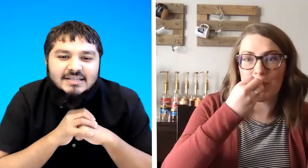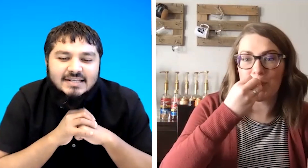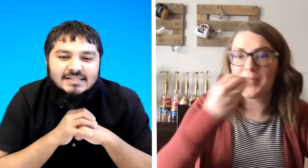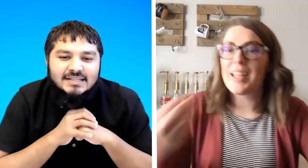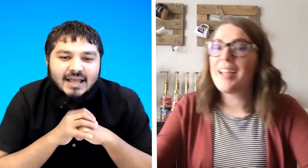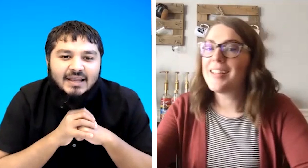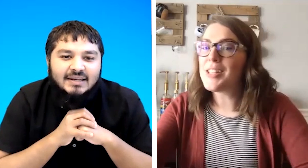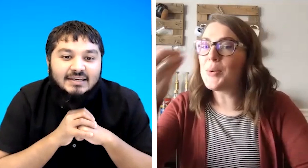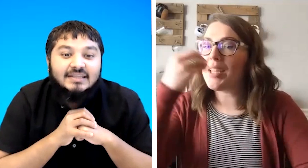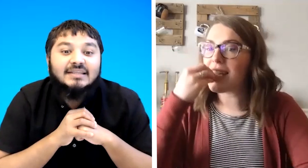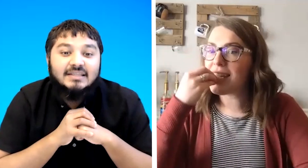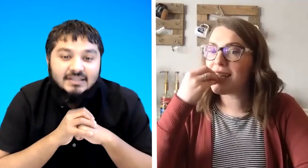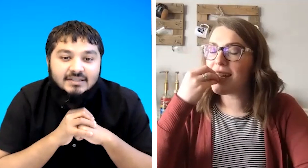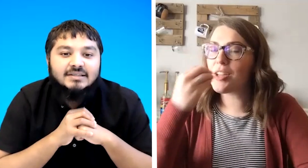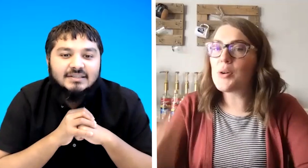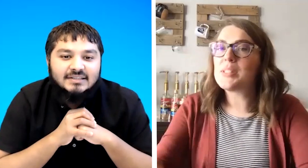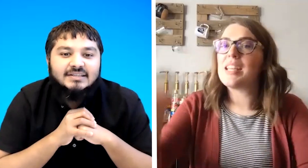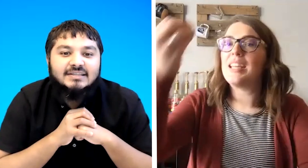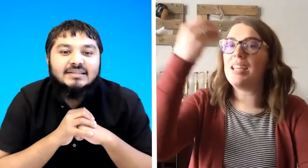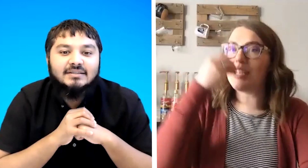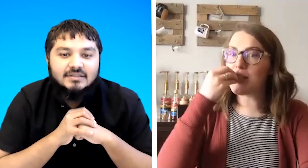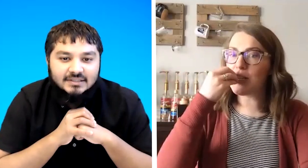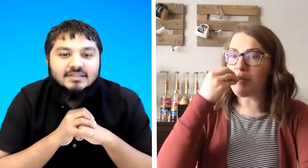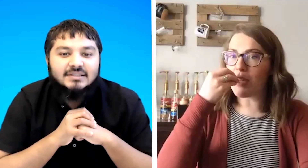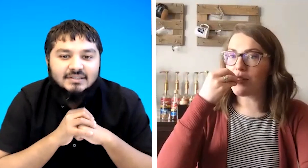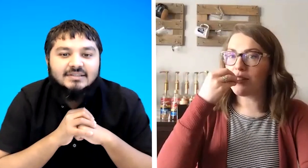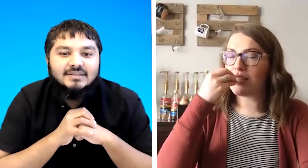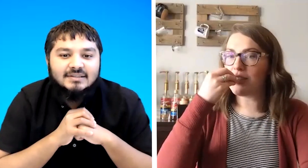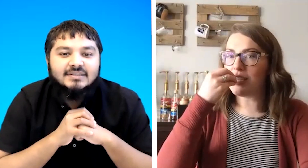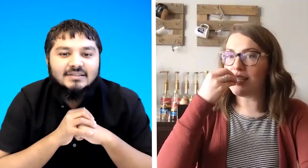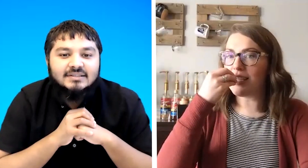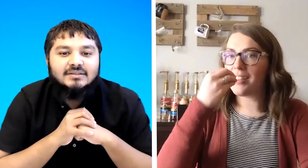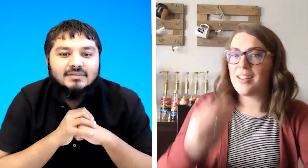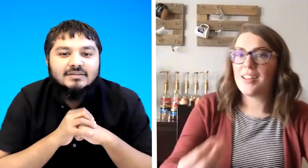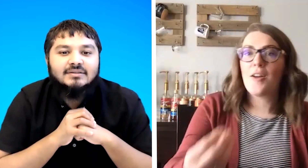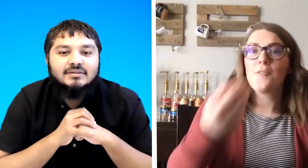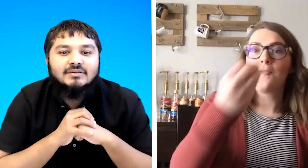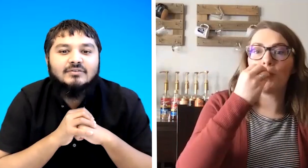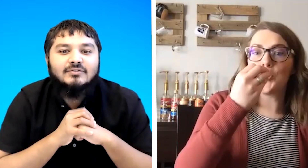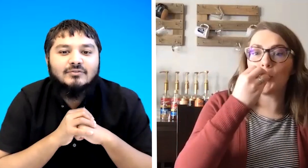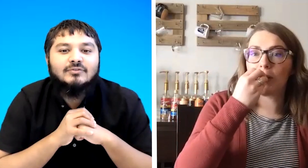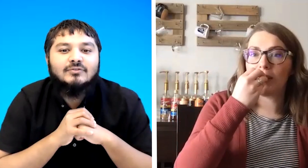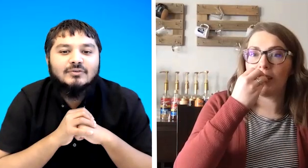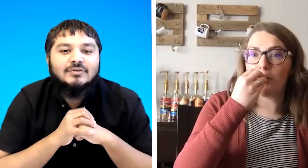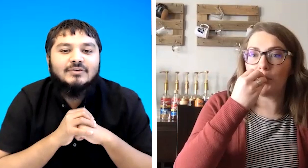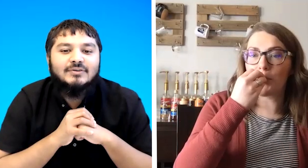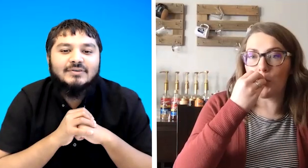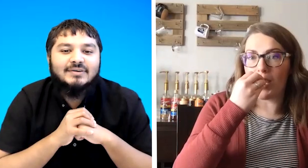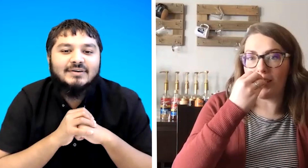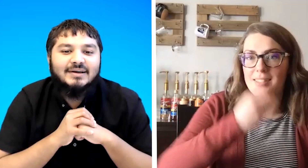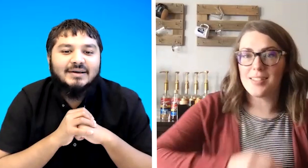let's see that again it goes into your mouth like you're eating it food it moves twice so